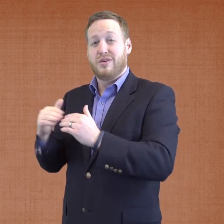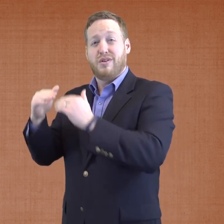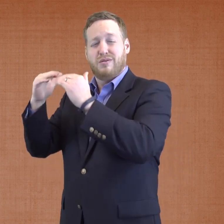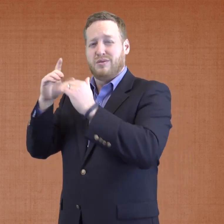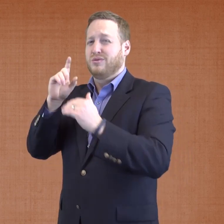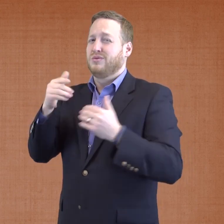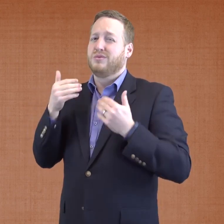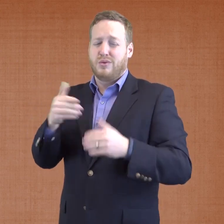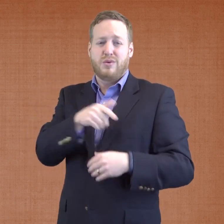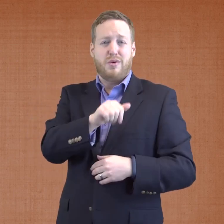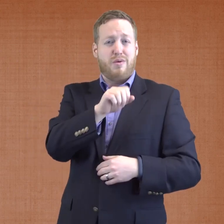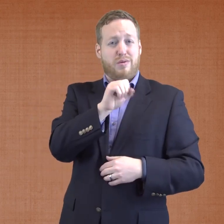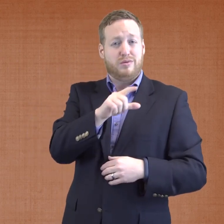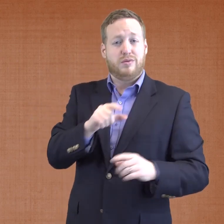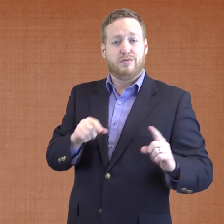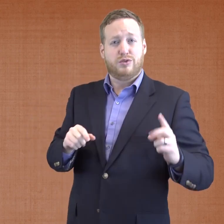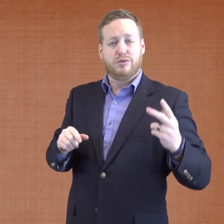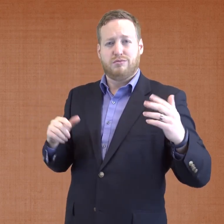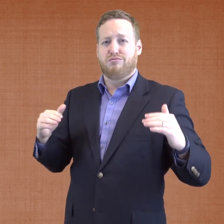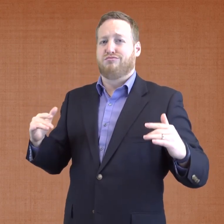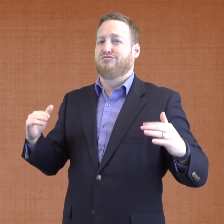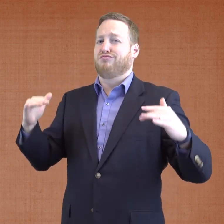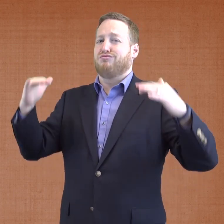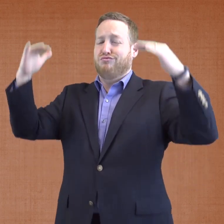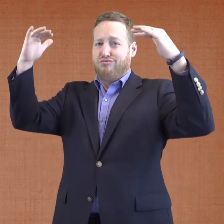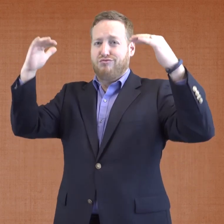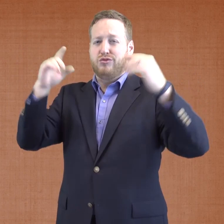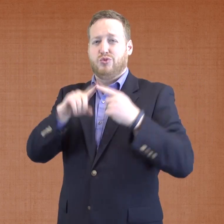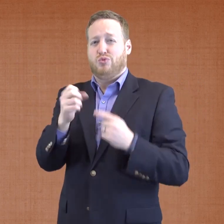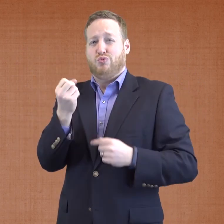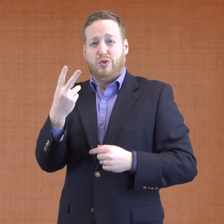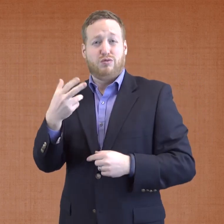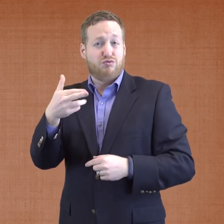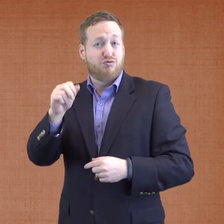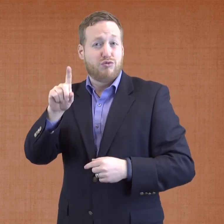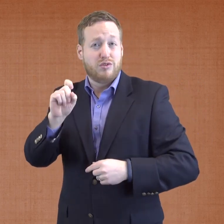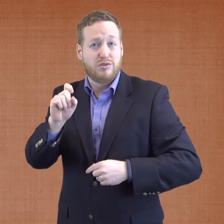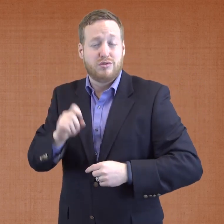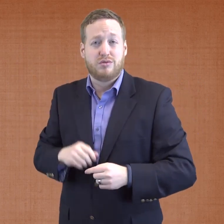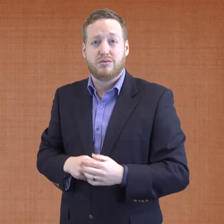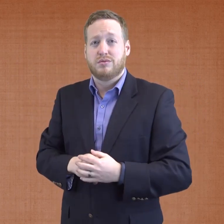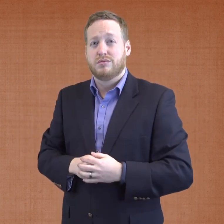addition to existing English instruction .